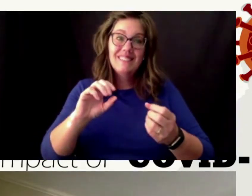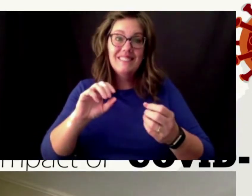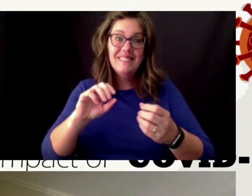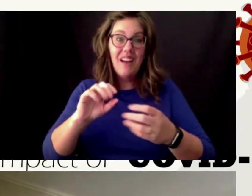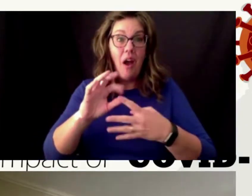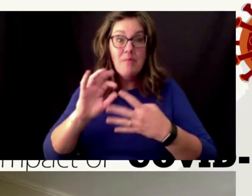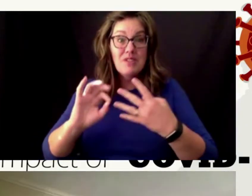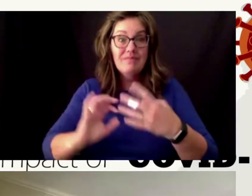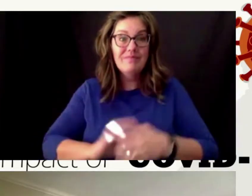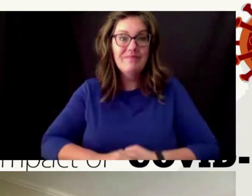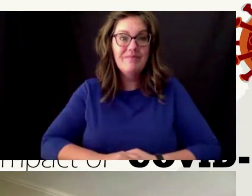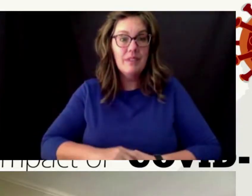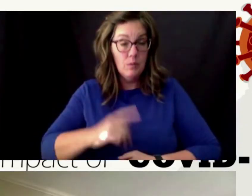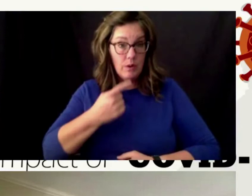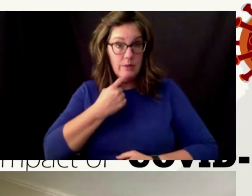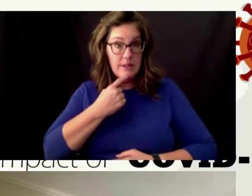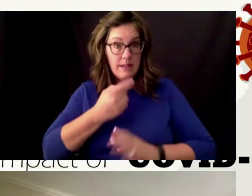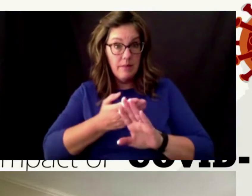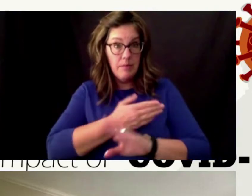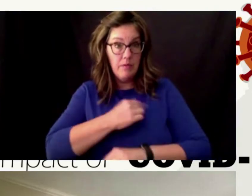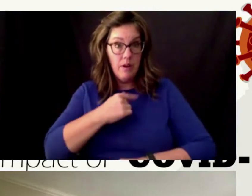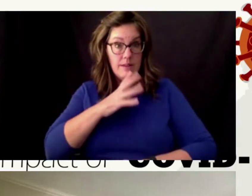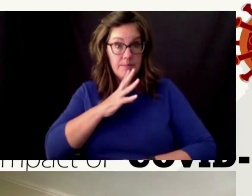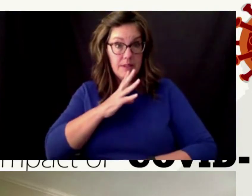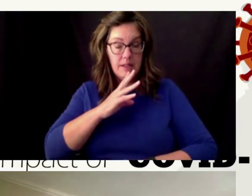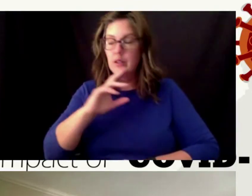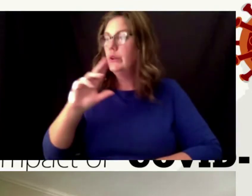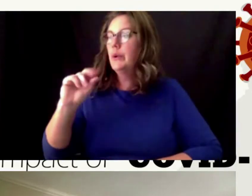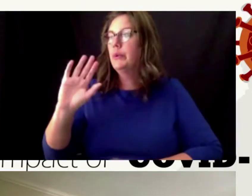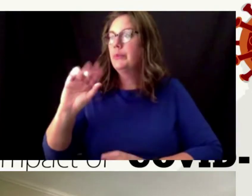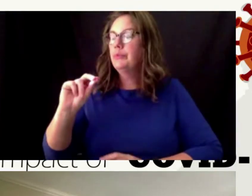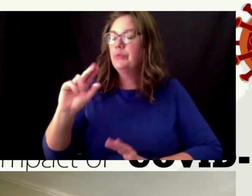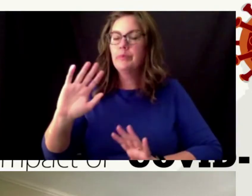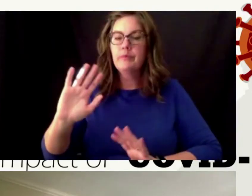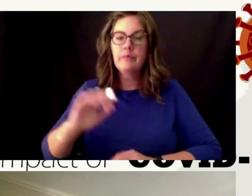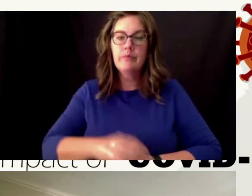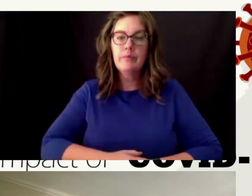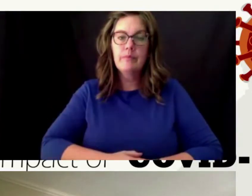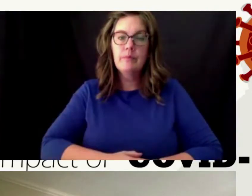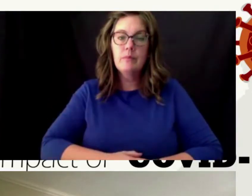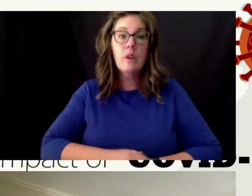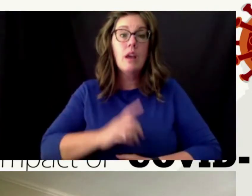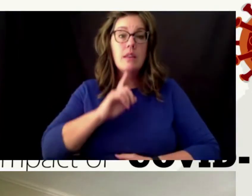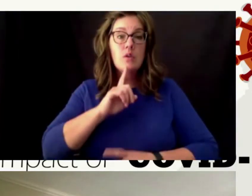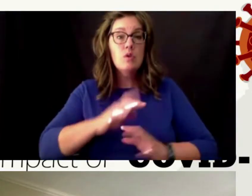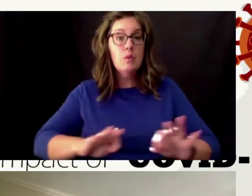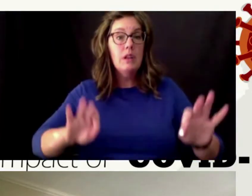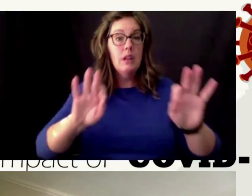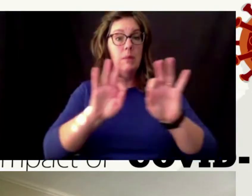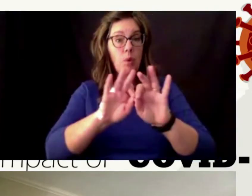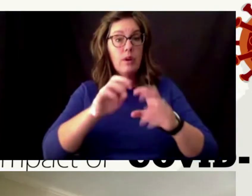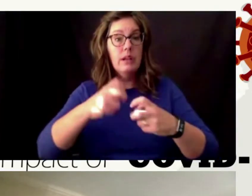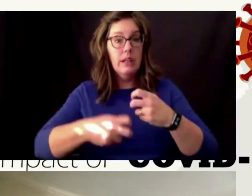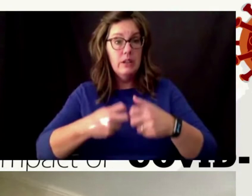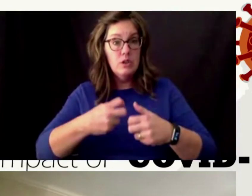before i speak oh no okay uh i think this is a really important issue so on the first um